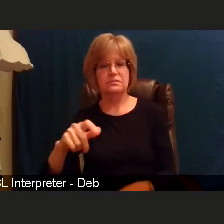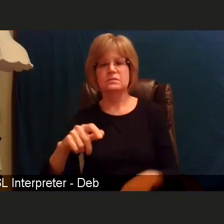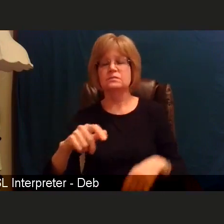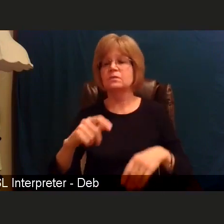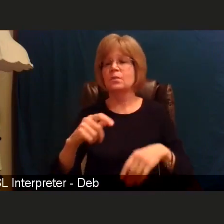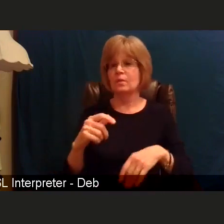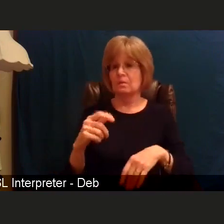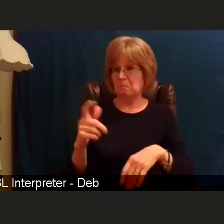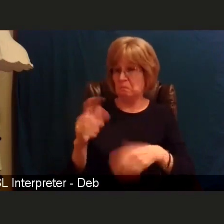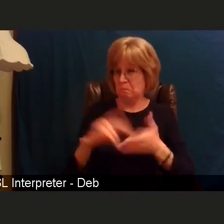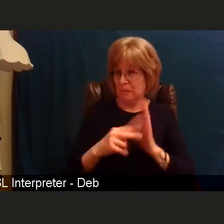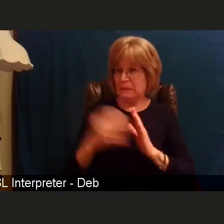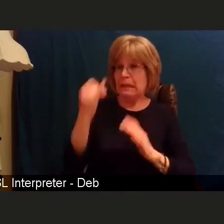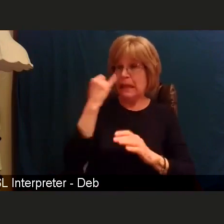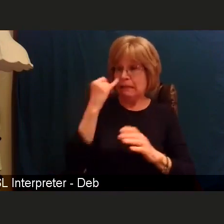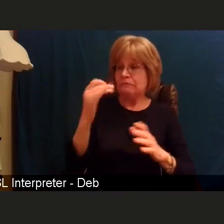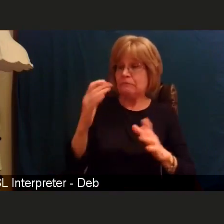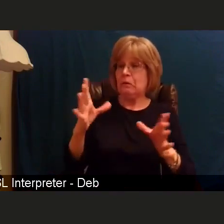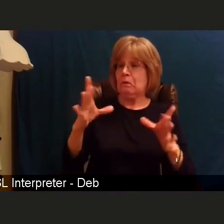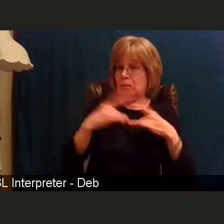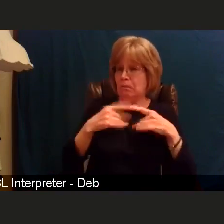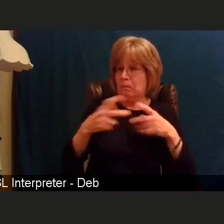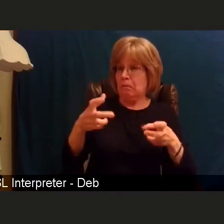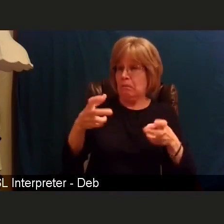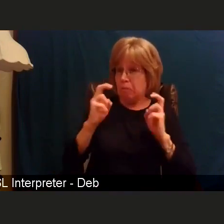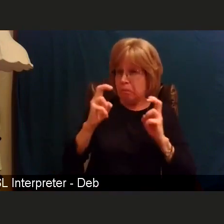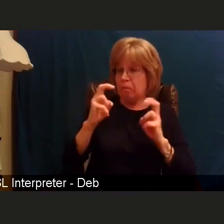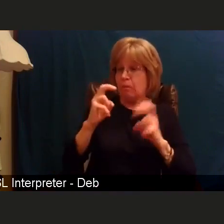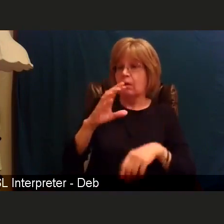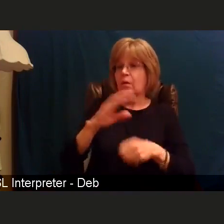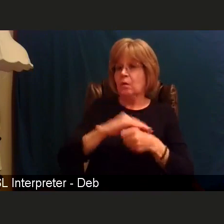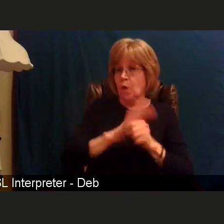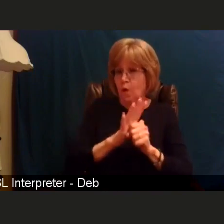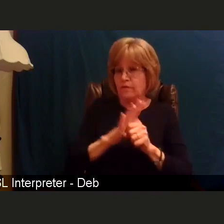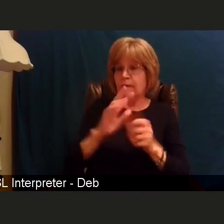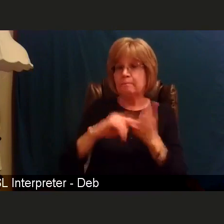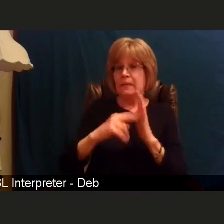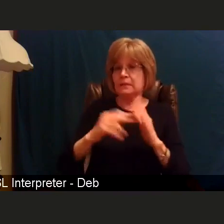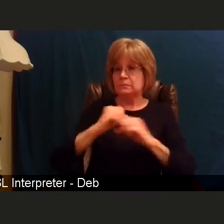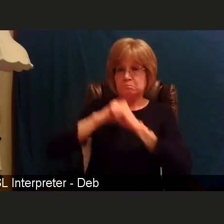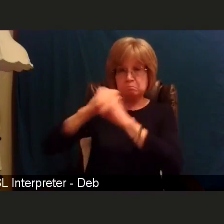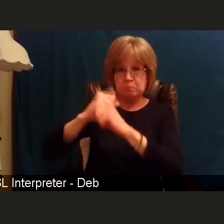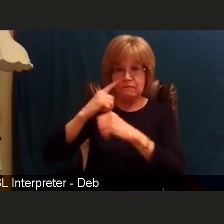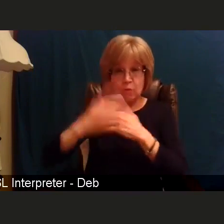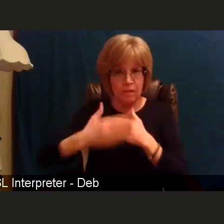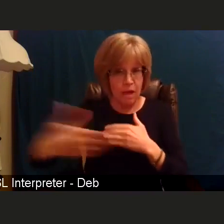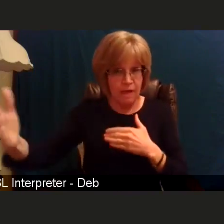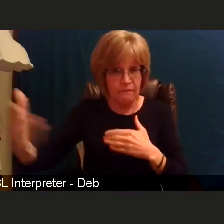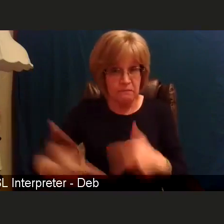does it provide almost a lifelong immunity? Well, we're not quite sure the percentage of people